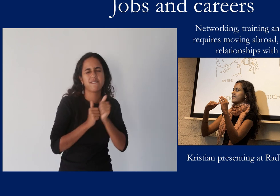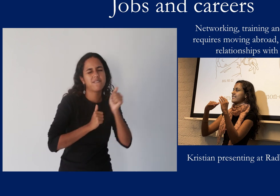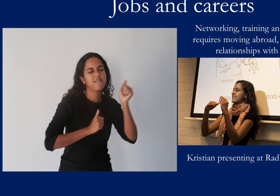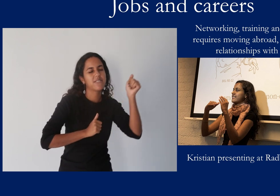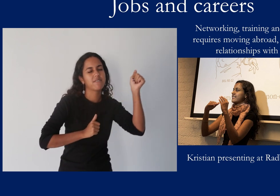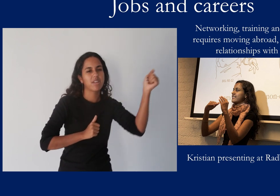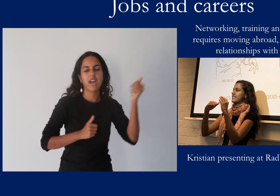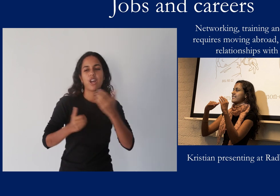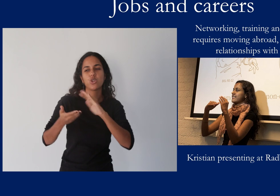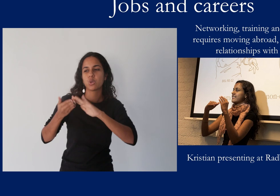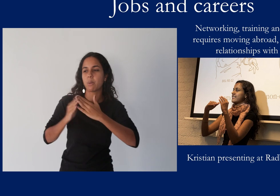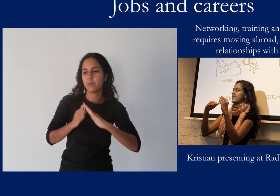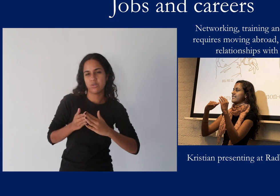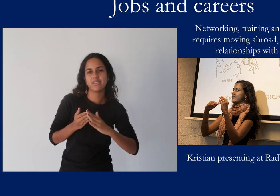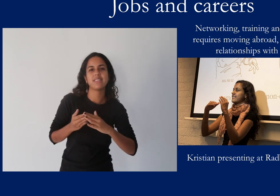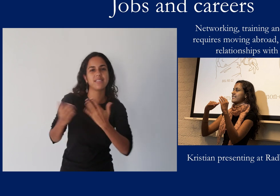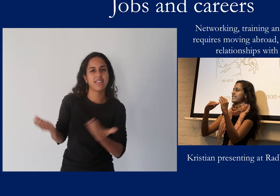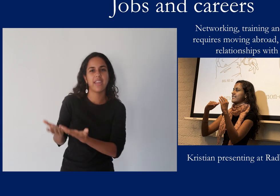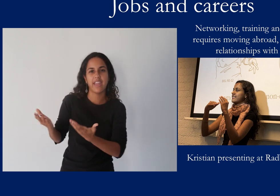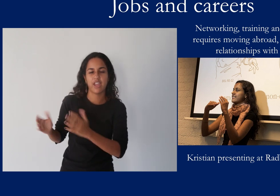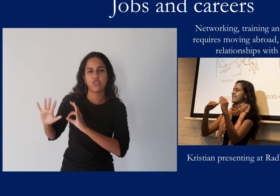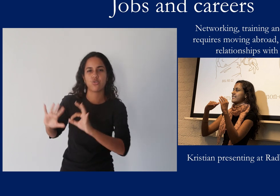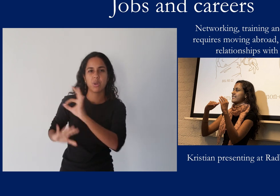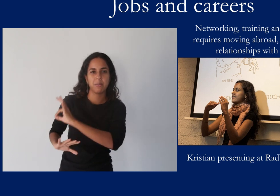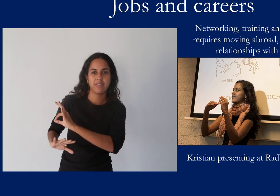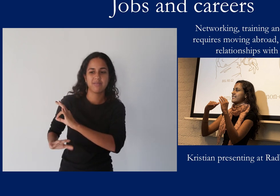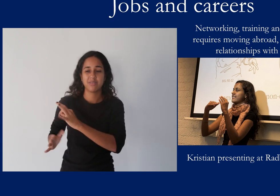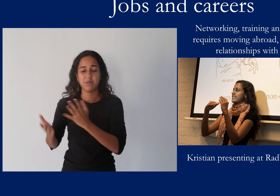it means that i would be distant from the signing communities in the Caribbean.